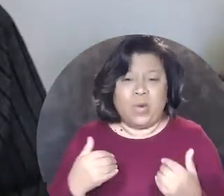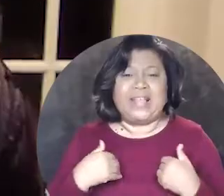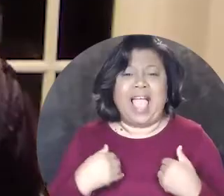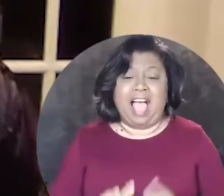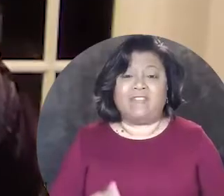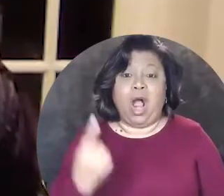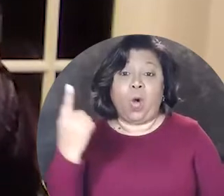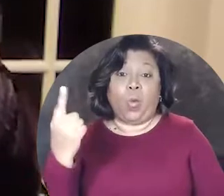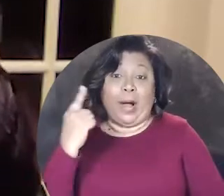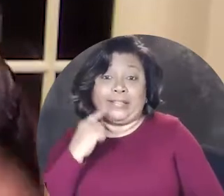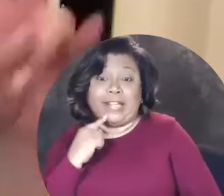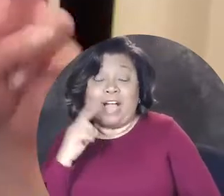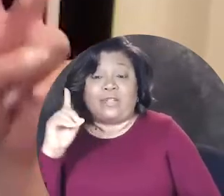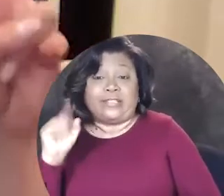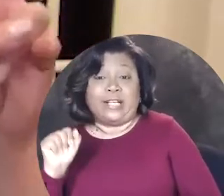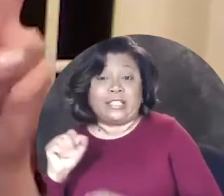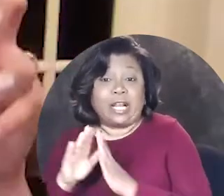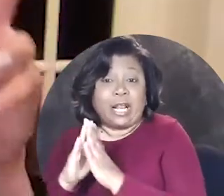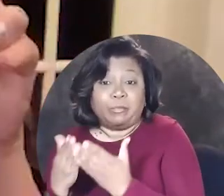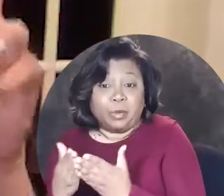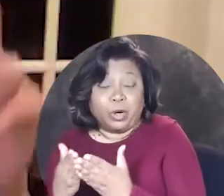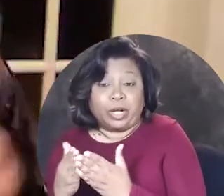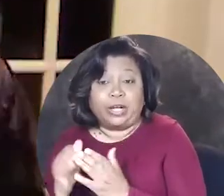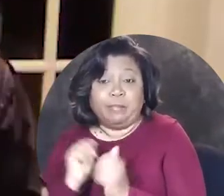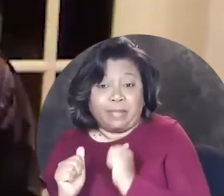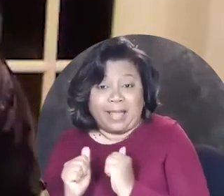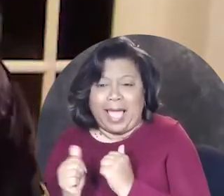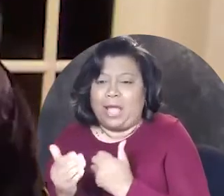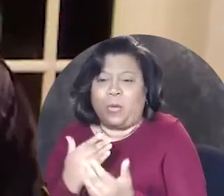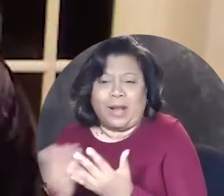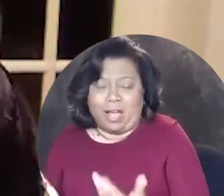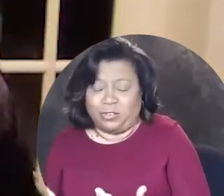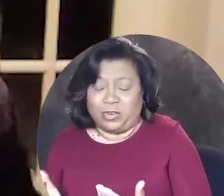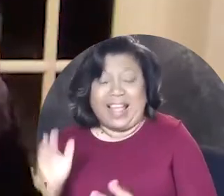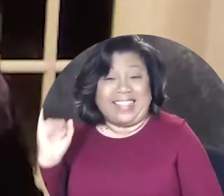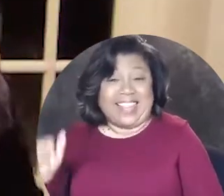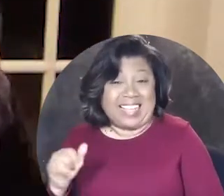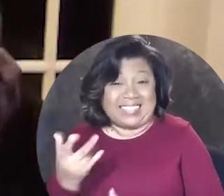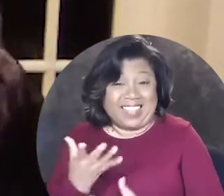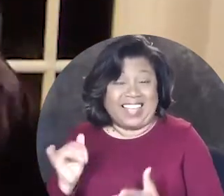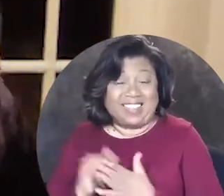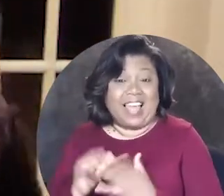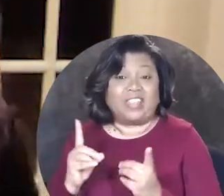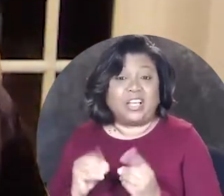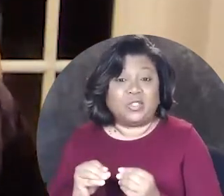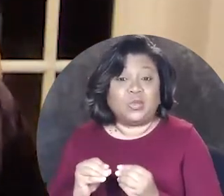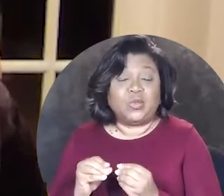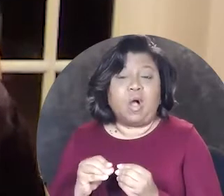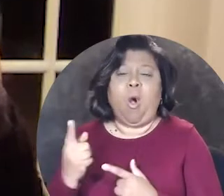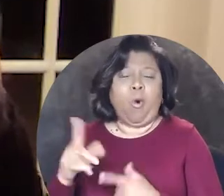we have our one Deaf or disability book, play, whatever and that's the thing that they do